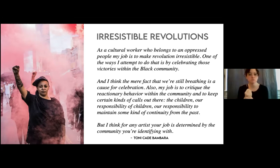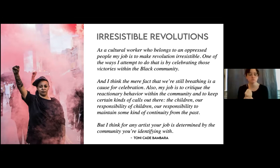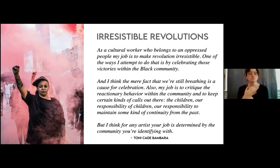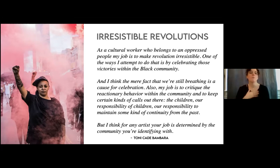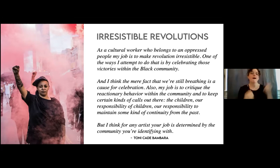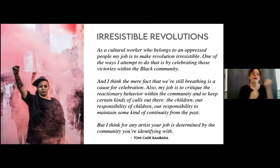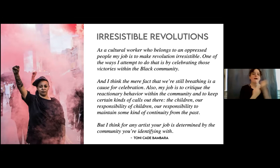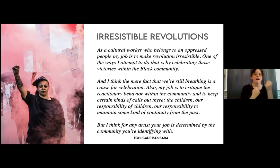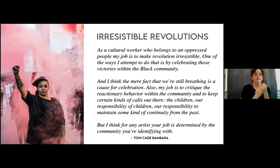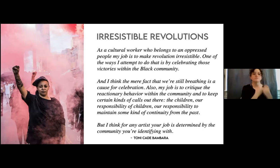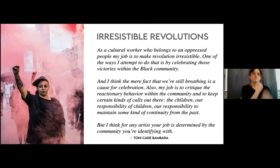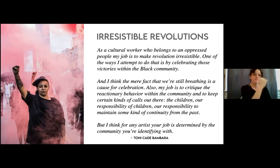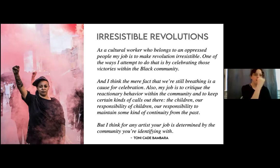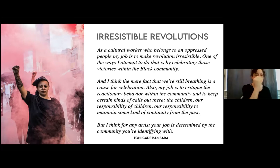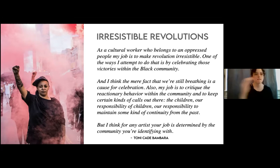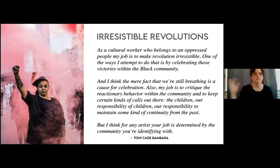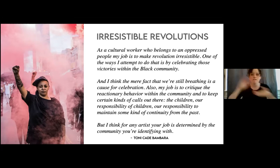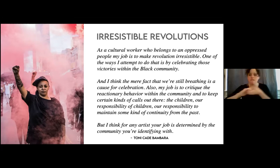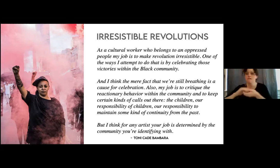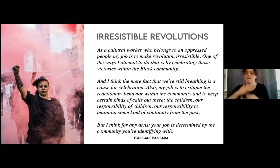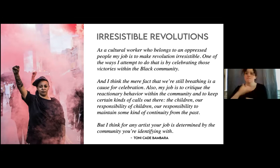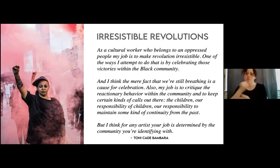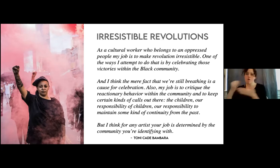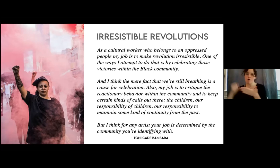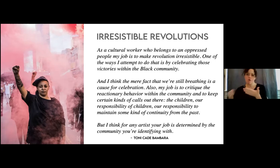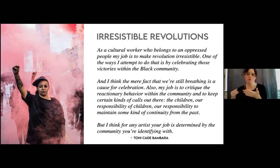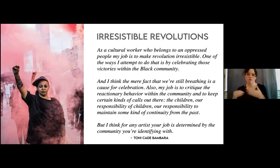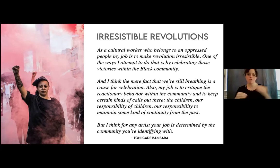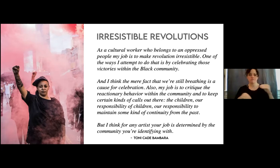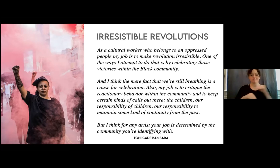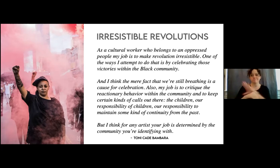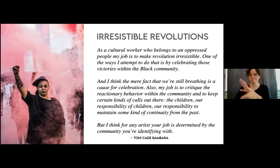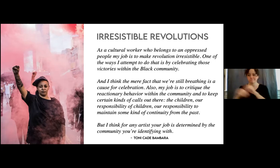activism has been informed by my artistic practice all the way along.